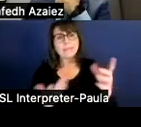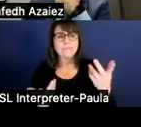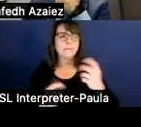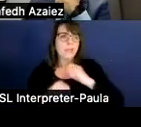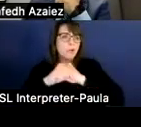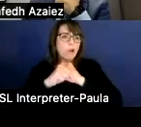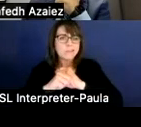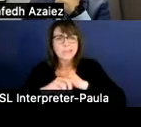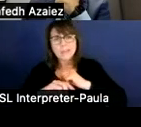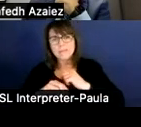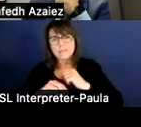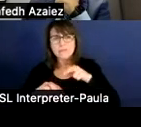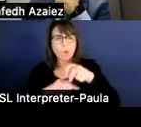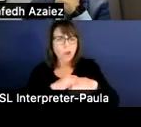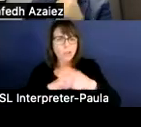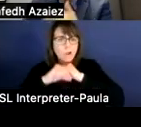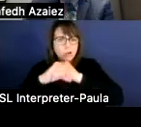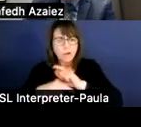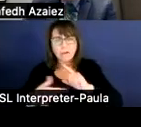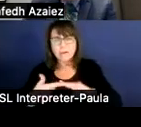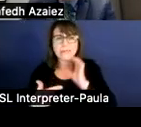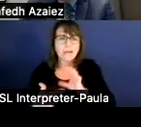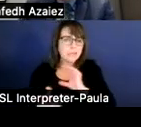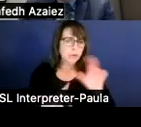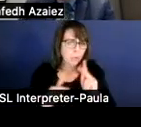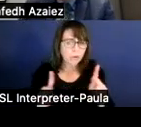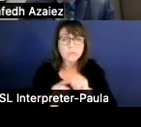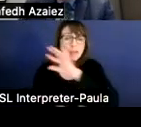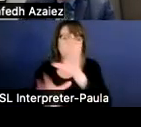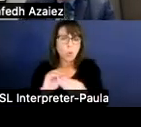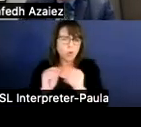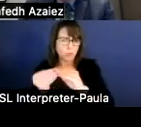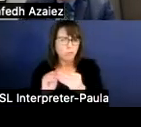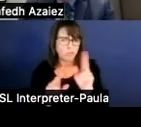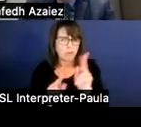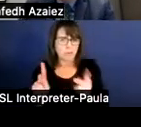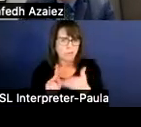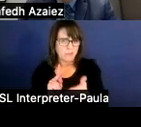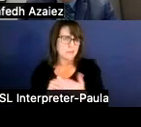But this just relates to the total number of people that are actually employed in this district at a certain point in time.